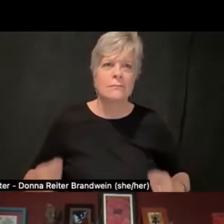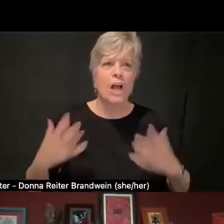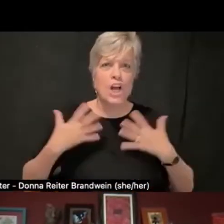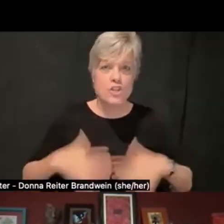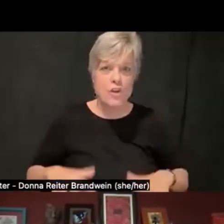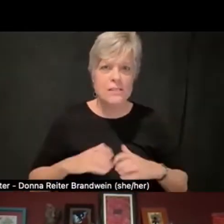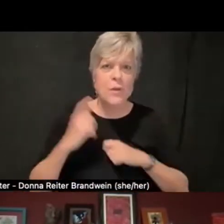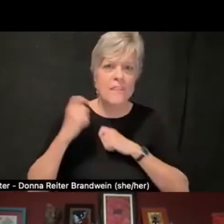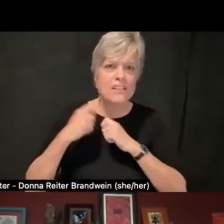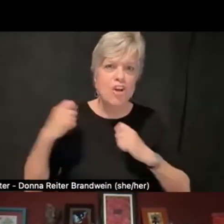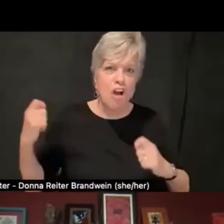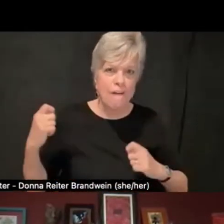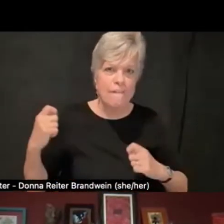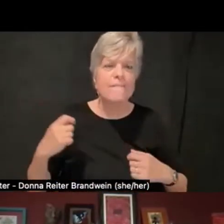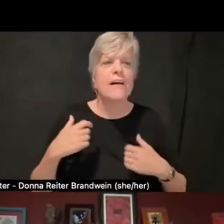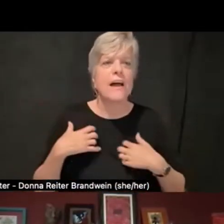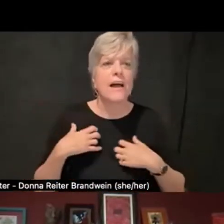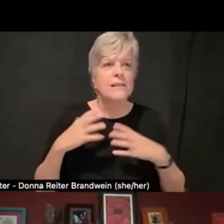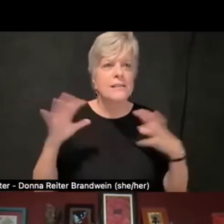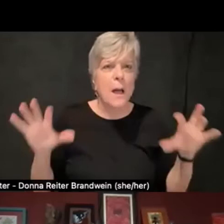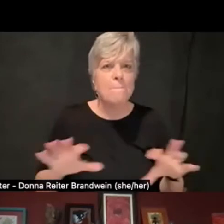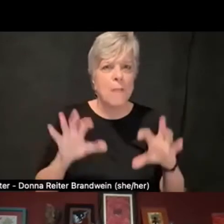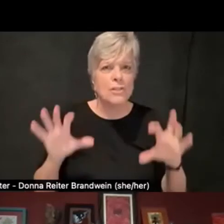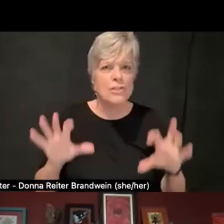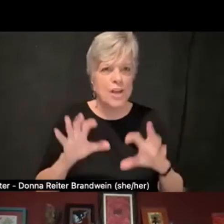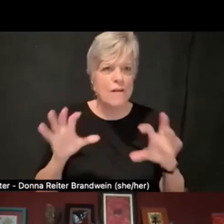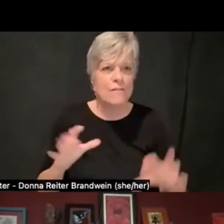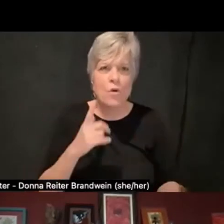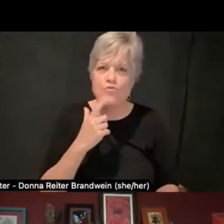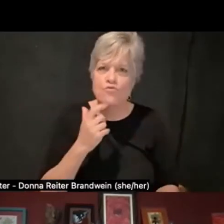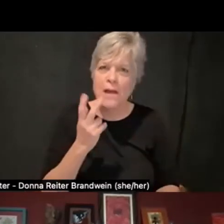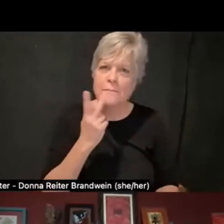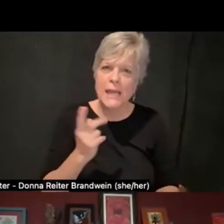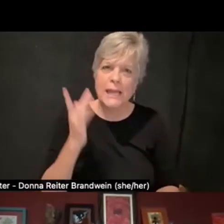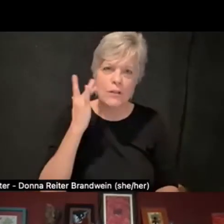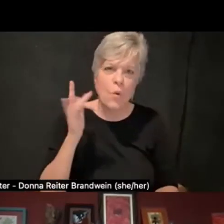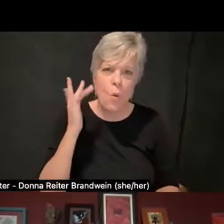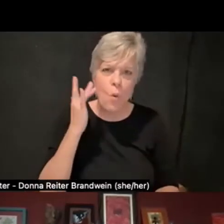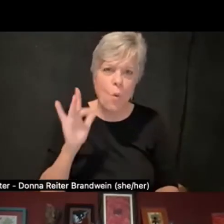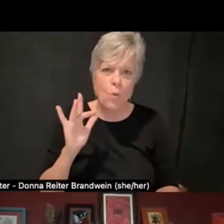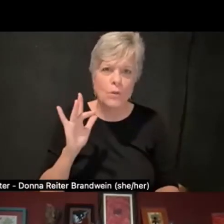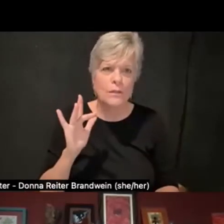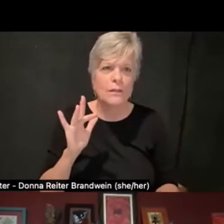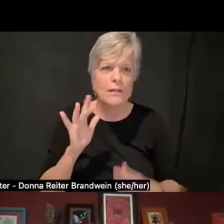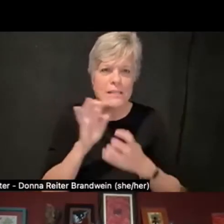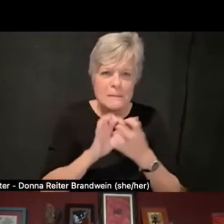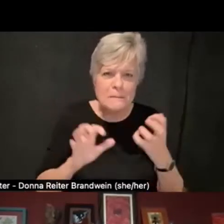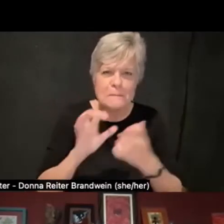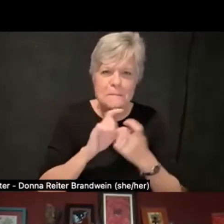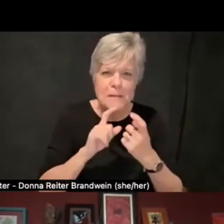that has a bunch of red, pink, and gold intricate flower embroidery.